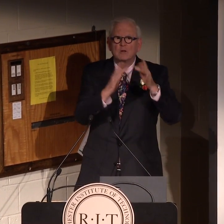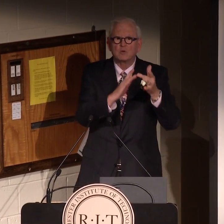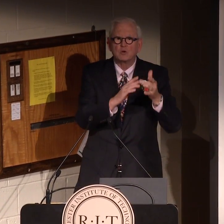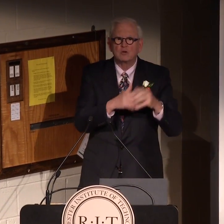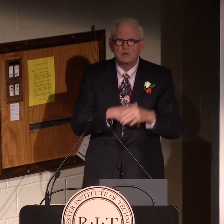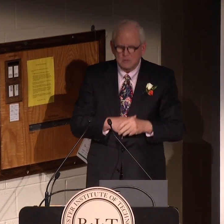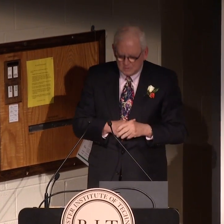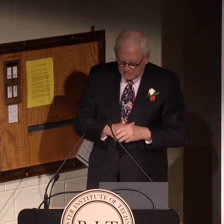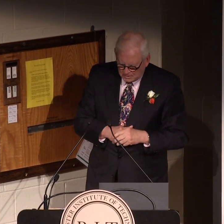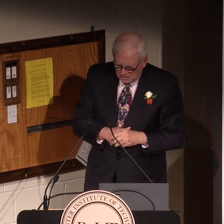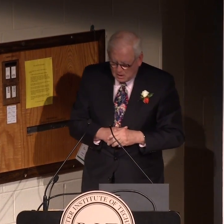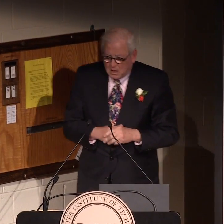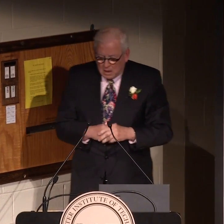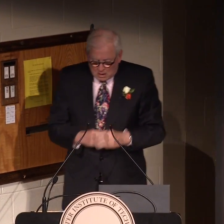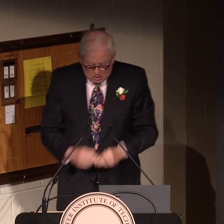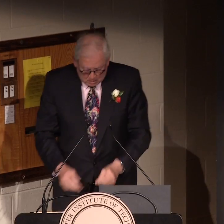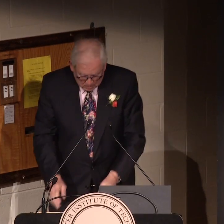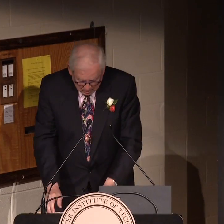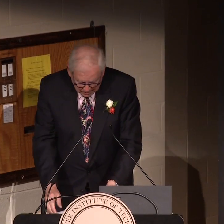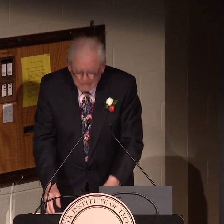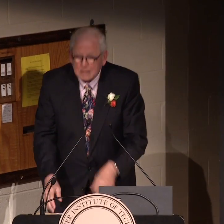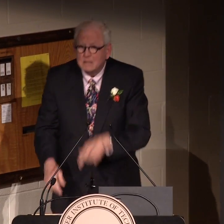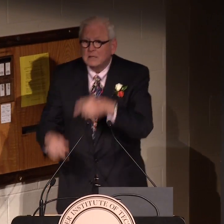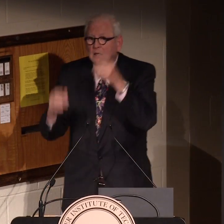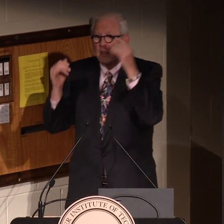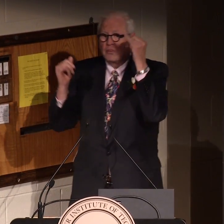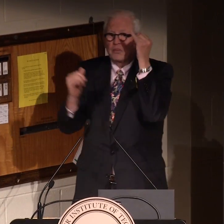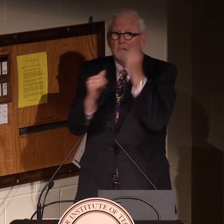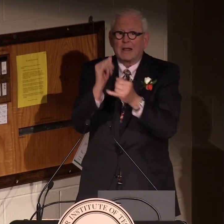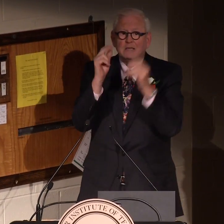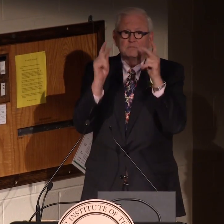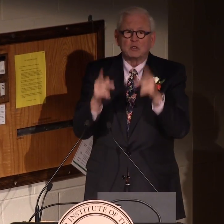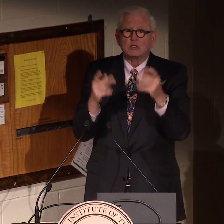the phone network.